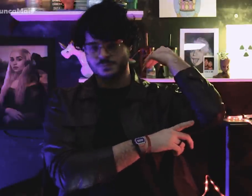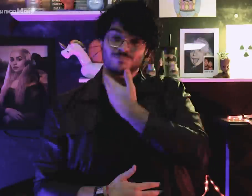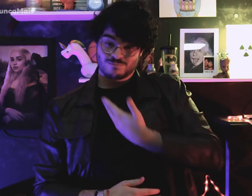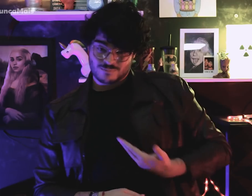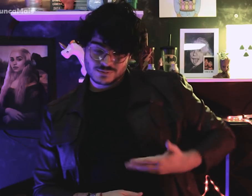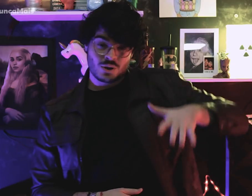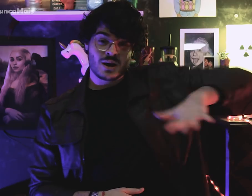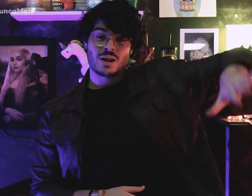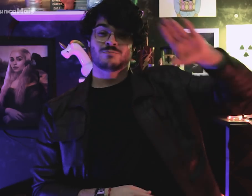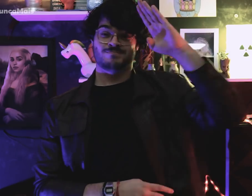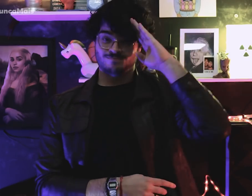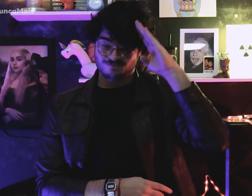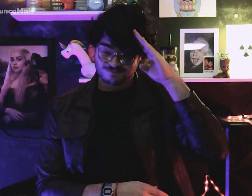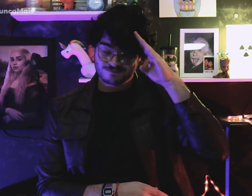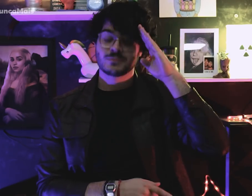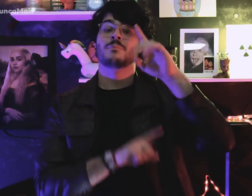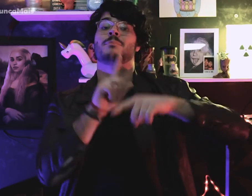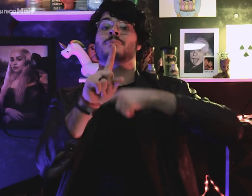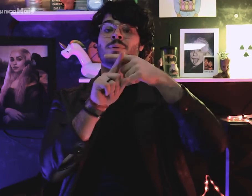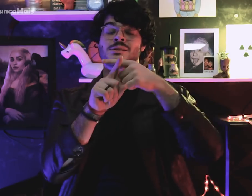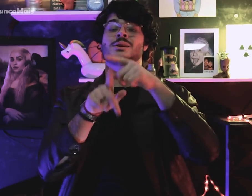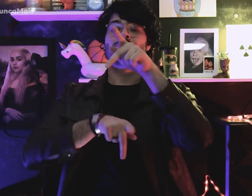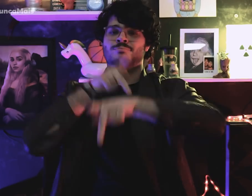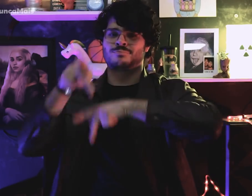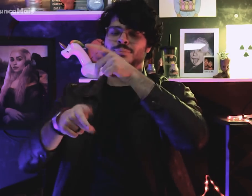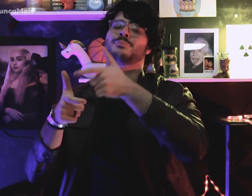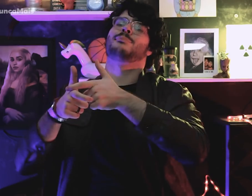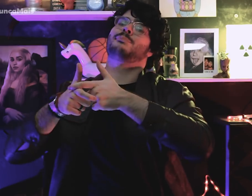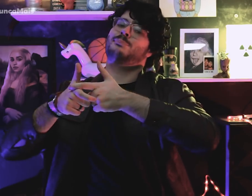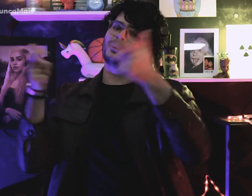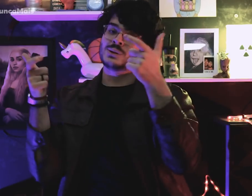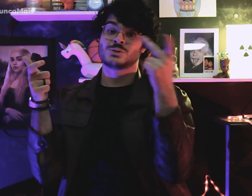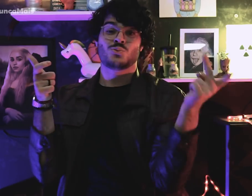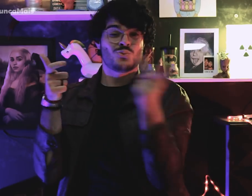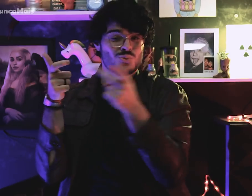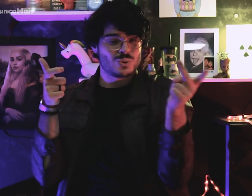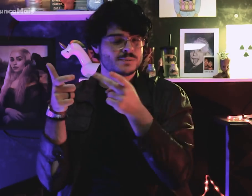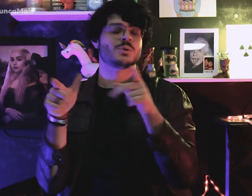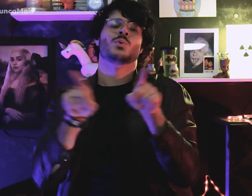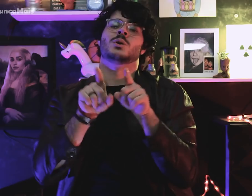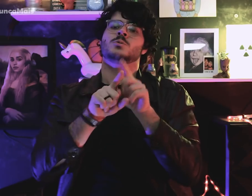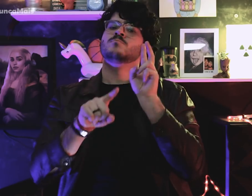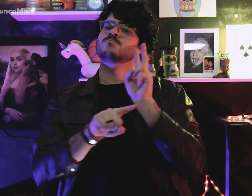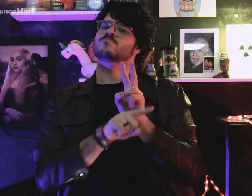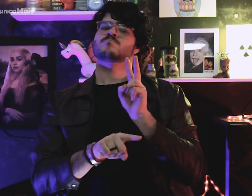O governo militar era apoiado pela maioria da população